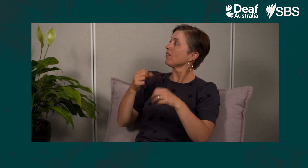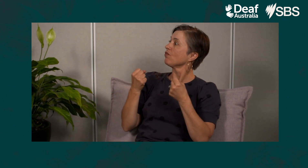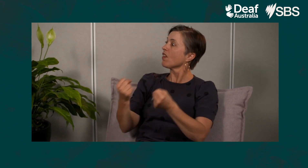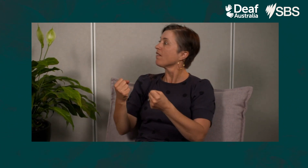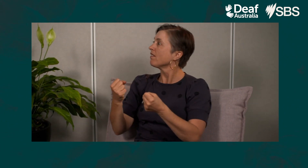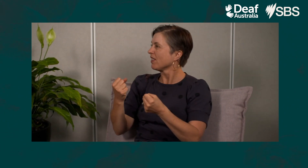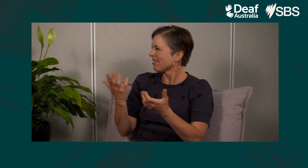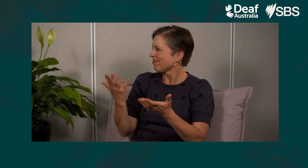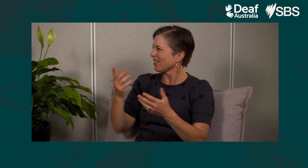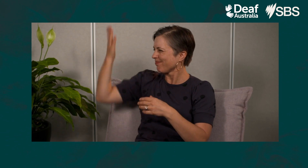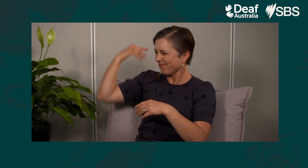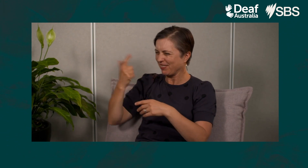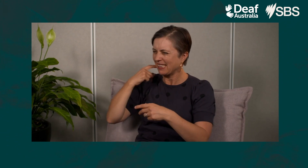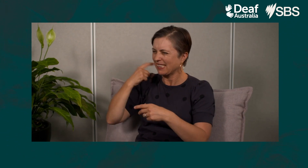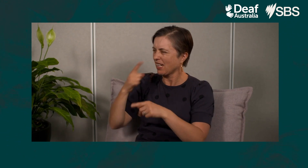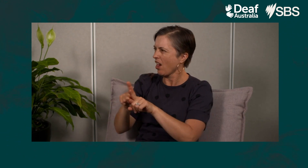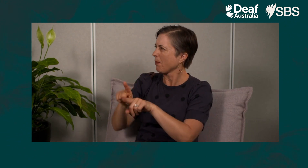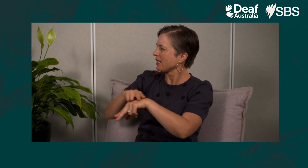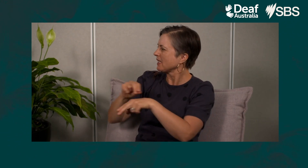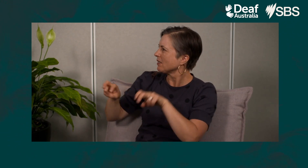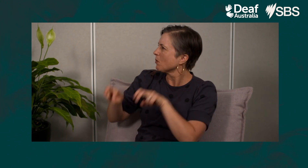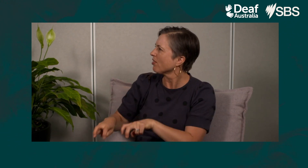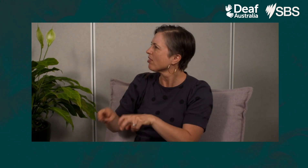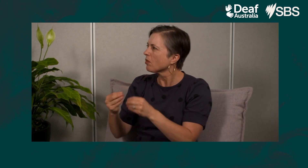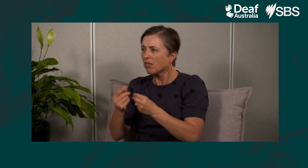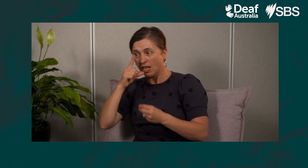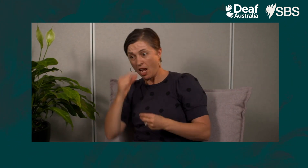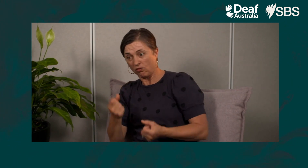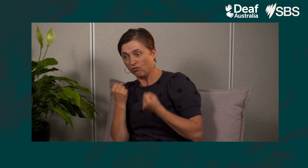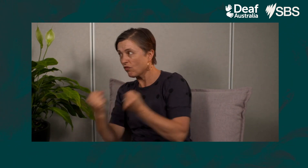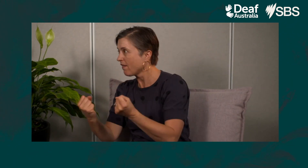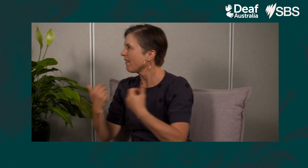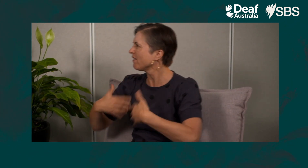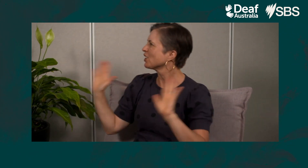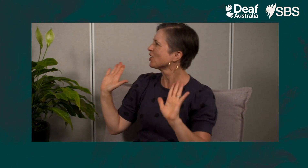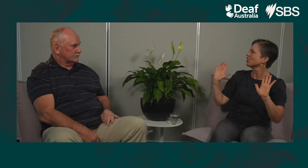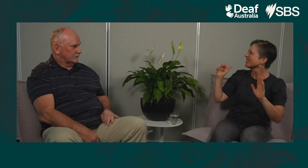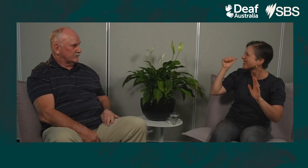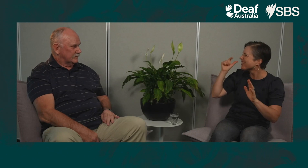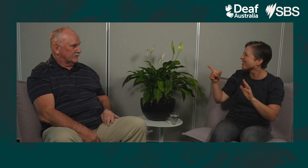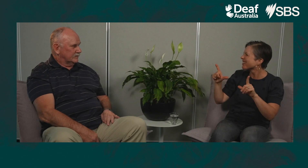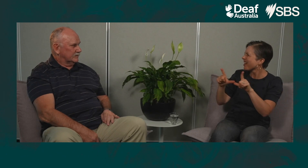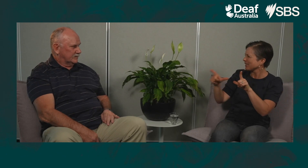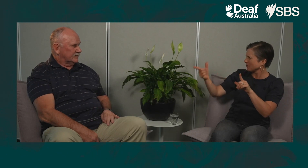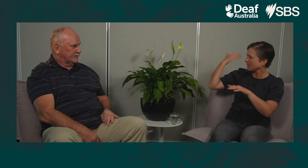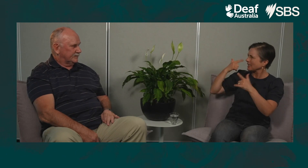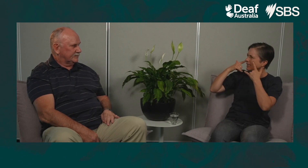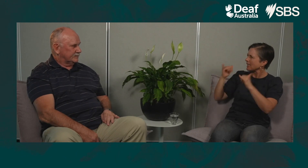you would have a police officer sitting in the car with you. They would observe your driving and give you a licence based on that. So quick!